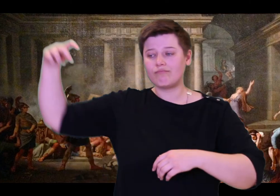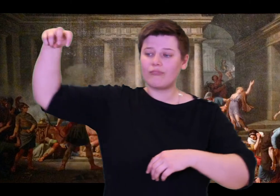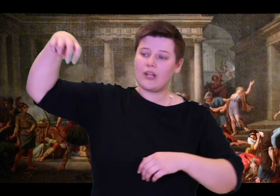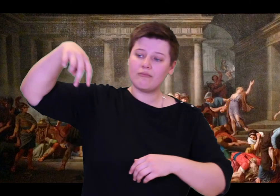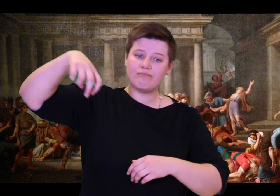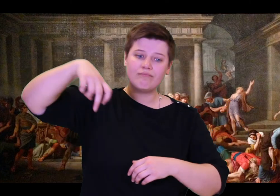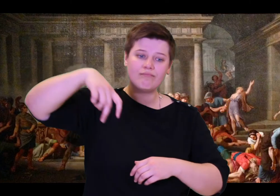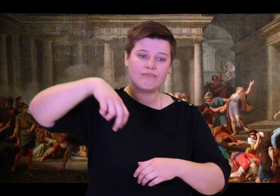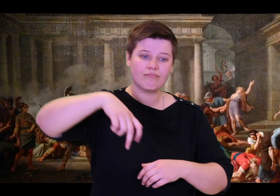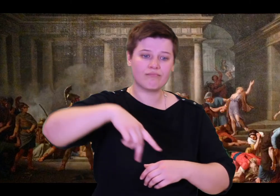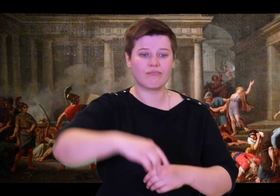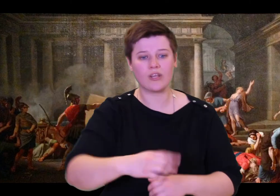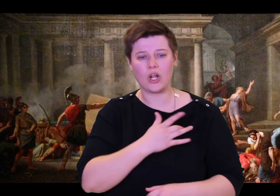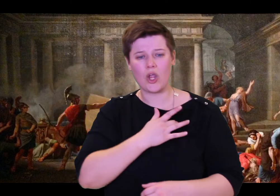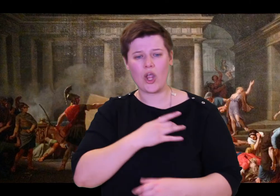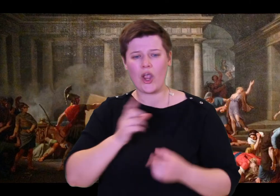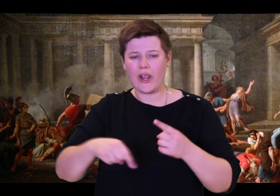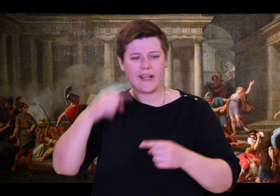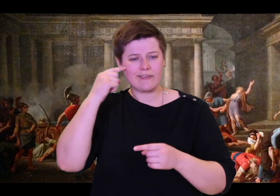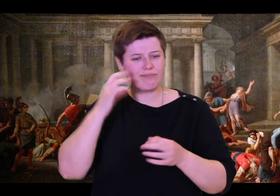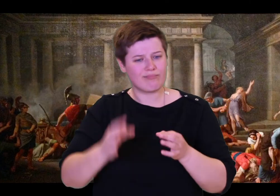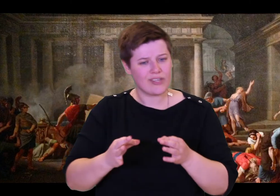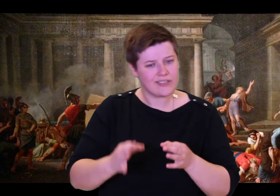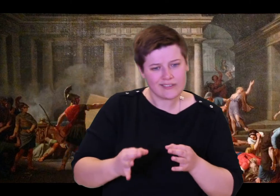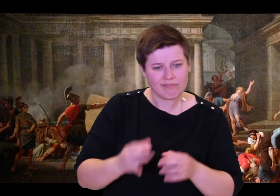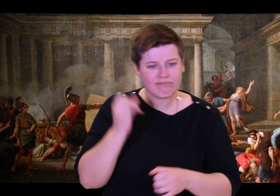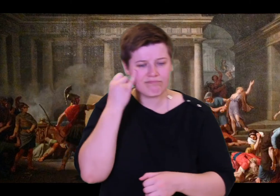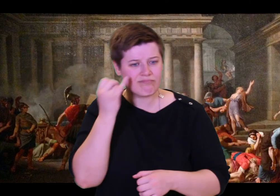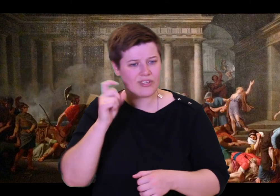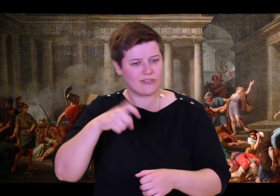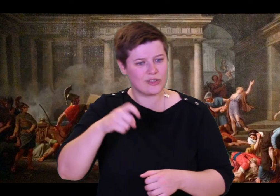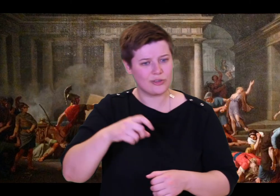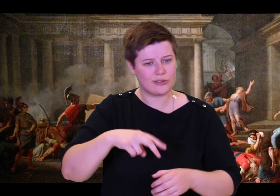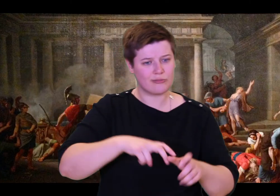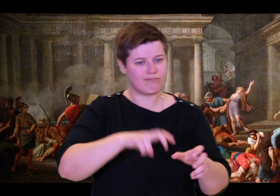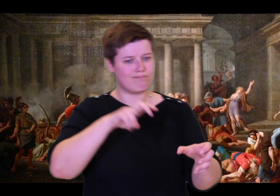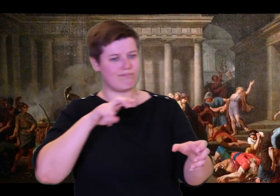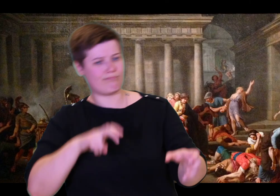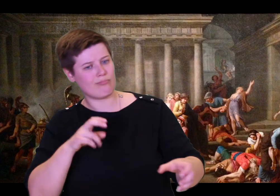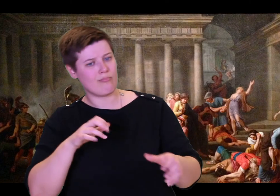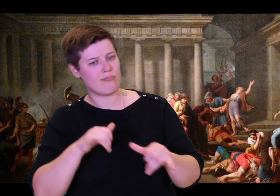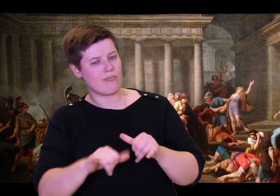Wise Penelope said, "Nanny, it must be hard for you to understand the ways of gods,